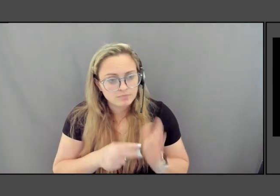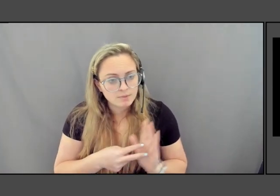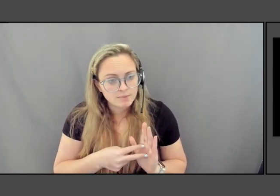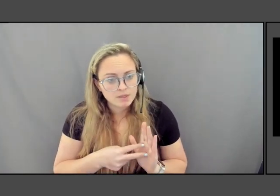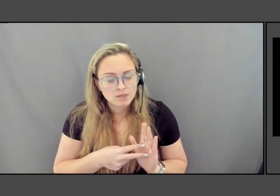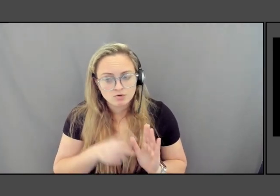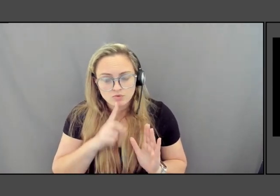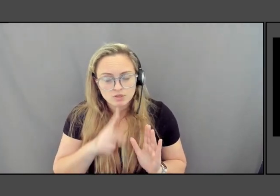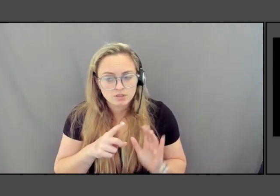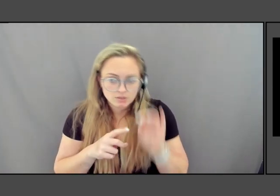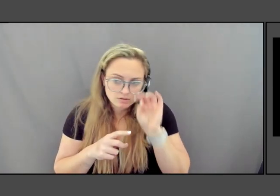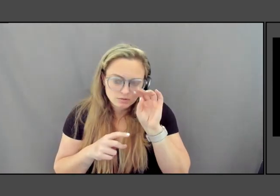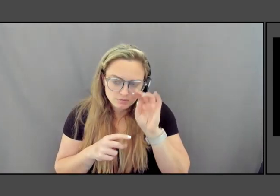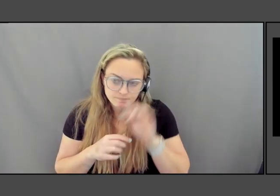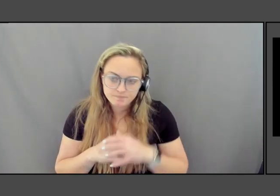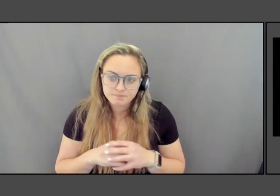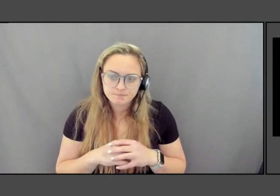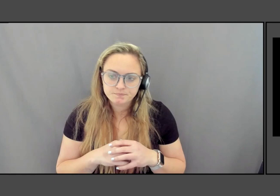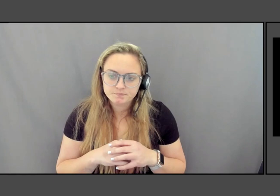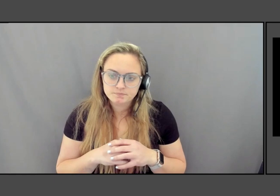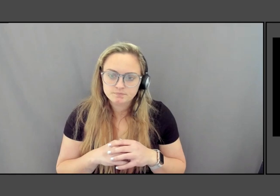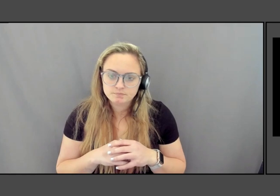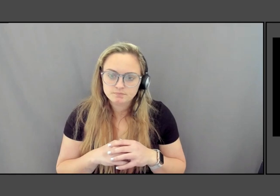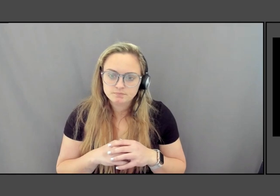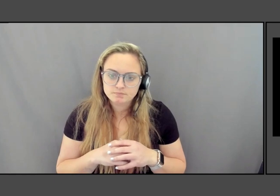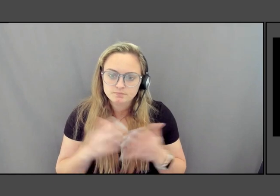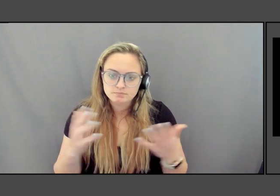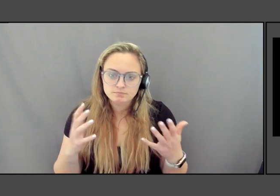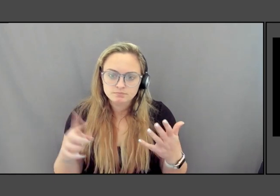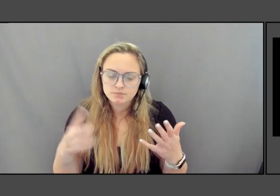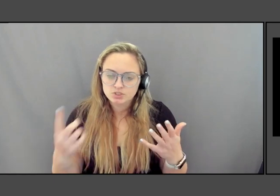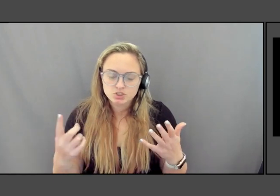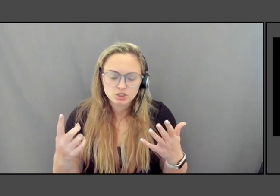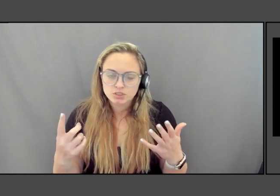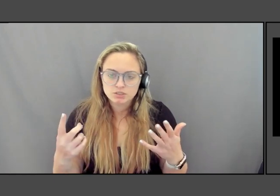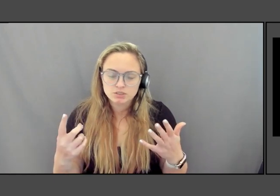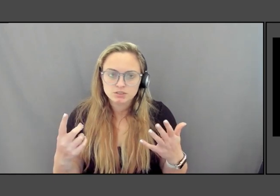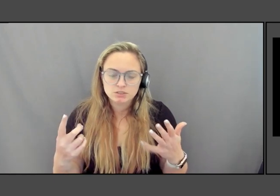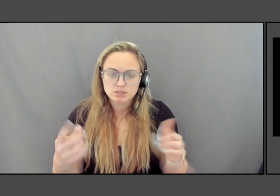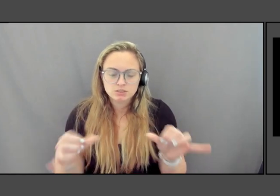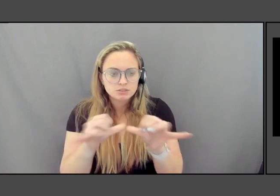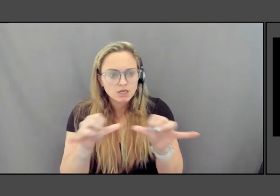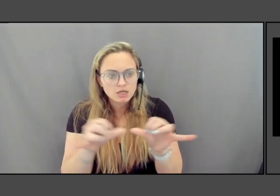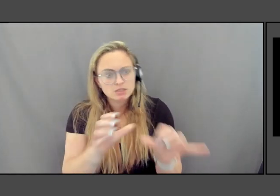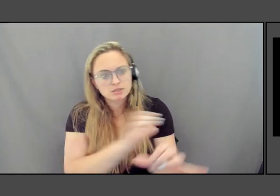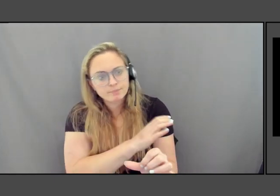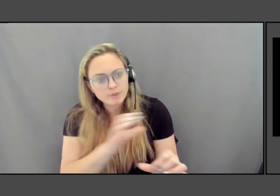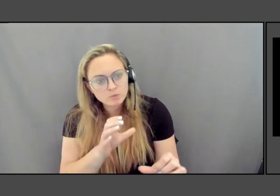It's it's the the it's just the scale of it. The power of it. And I'm just reading, you know?